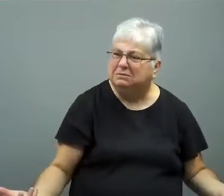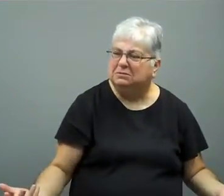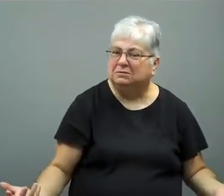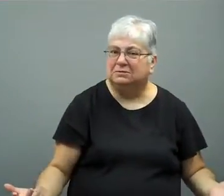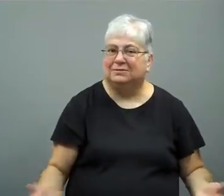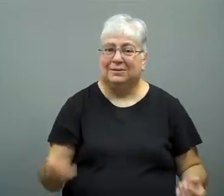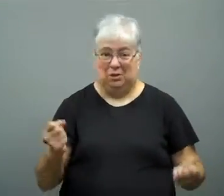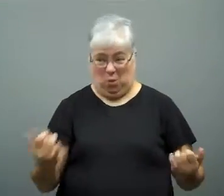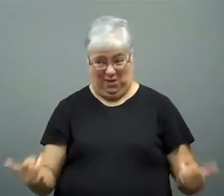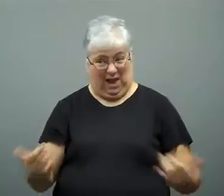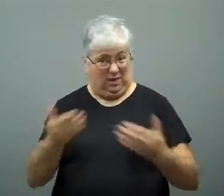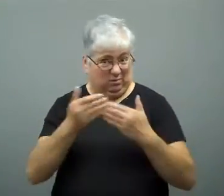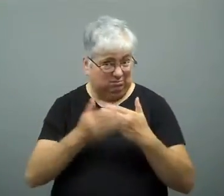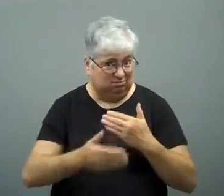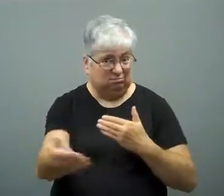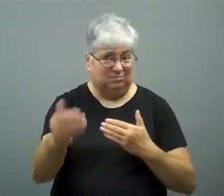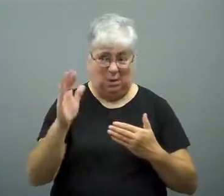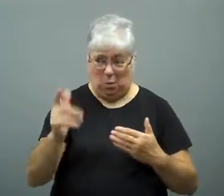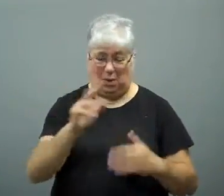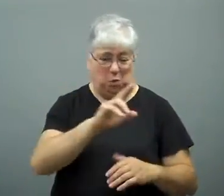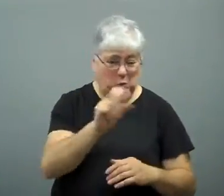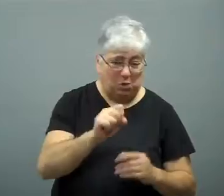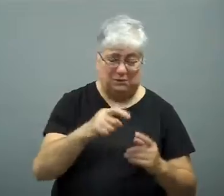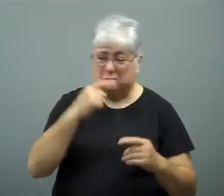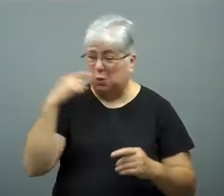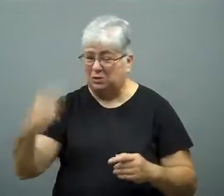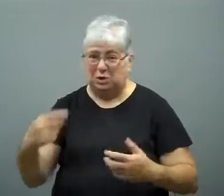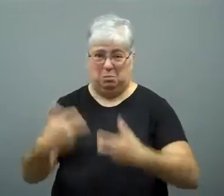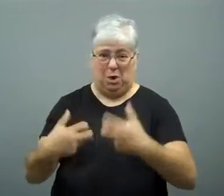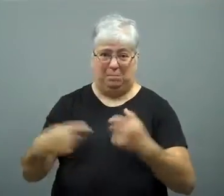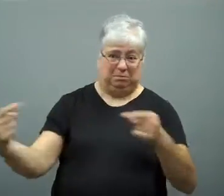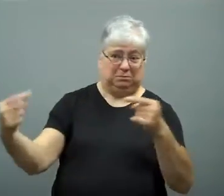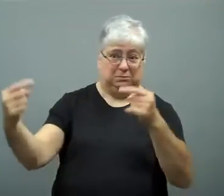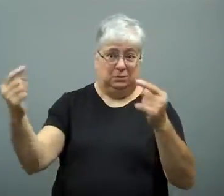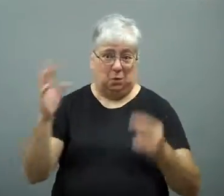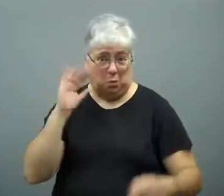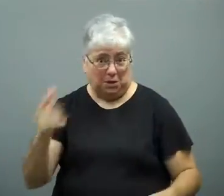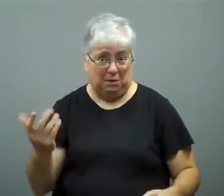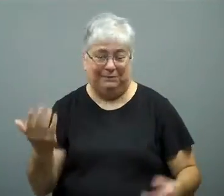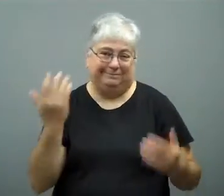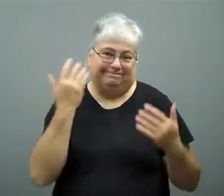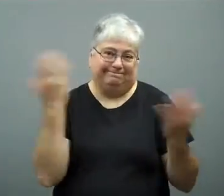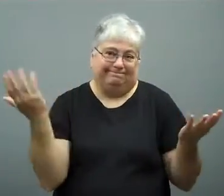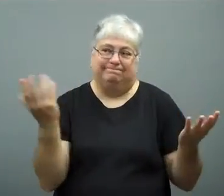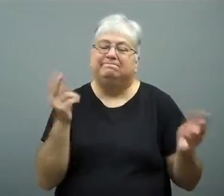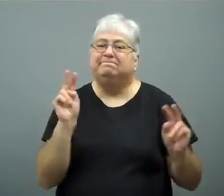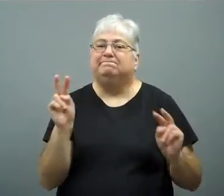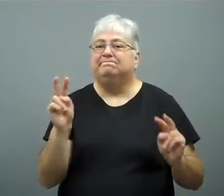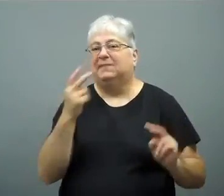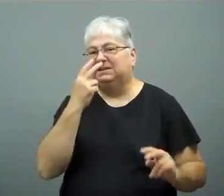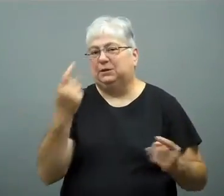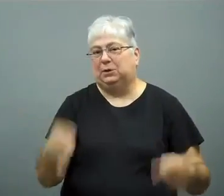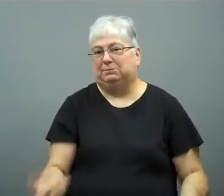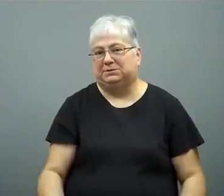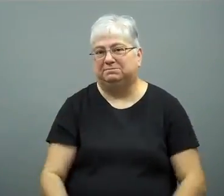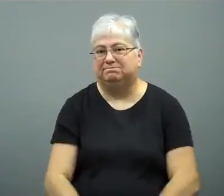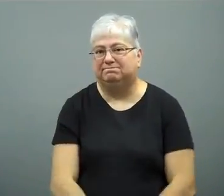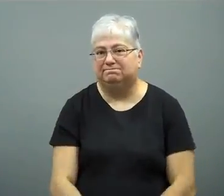Will there be problems from now on between the two countries? Who knows? We'll have to watch and see what happens.